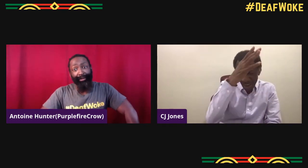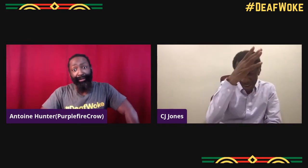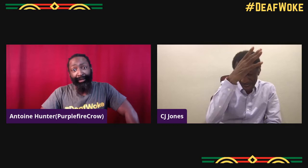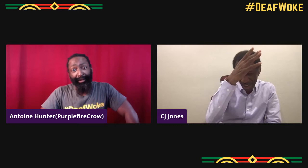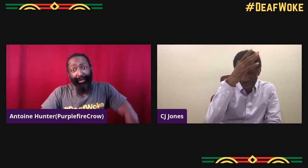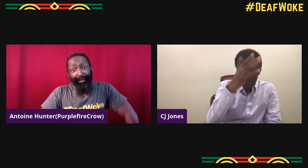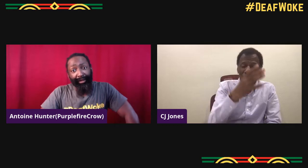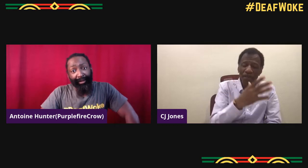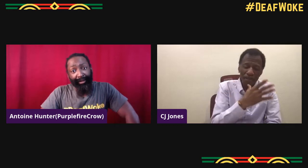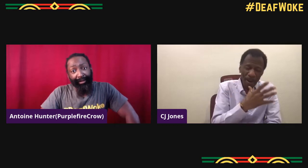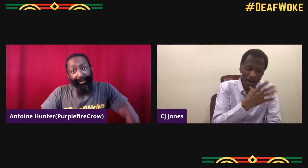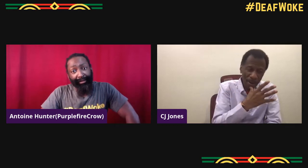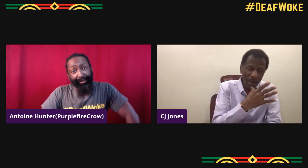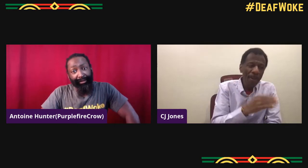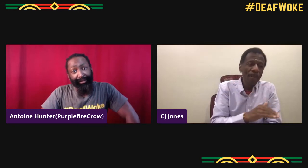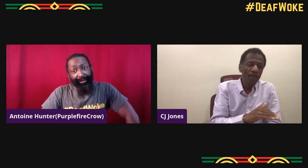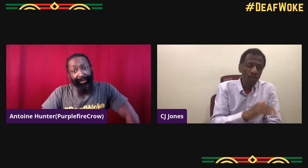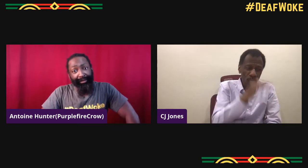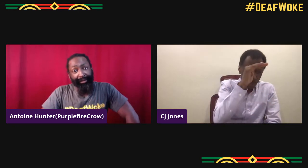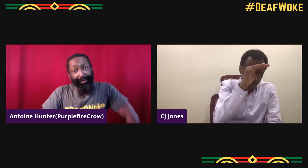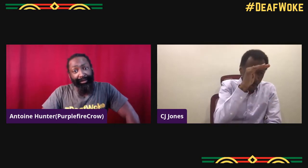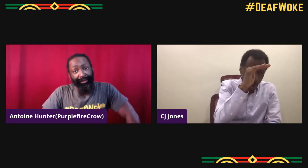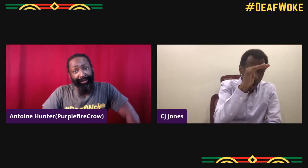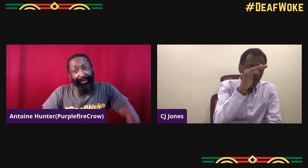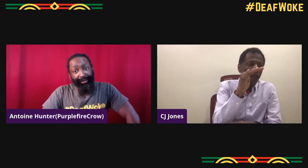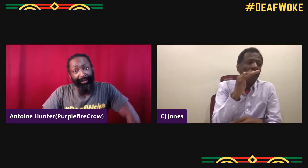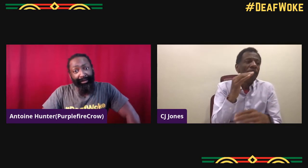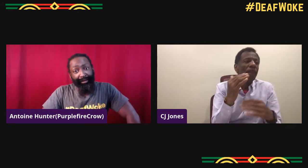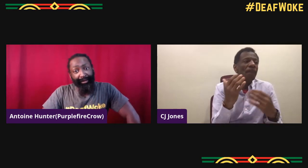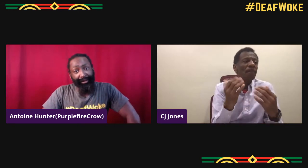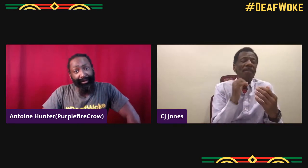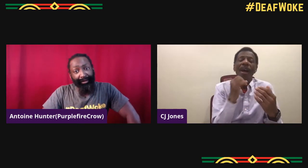It's a good question. My father and my mother, they grew up